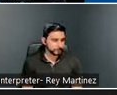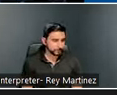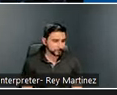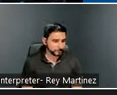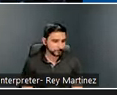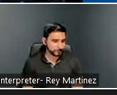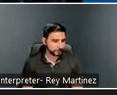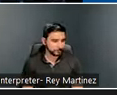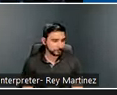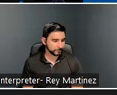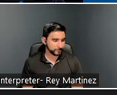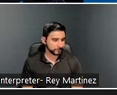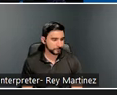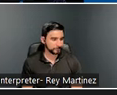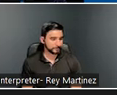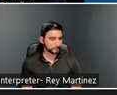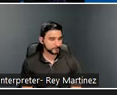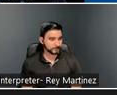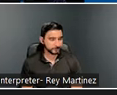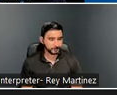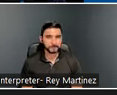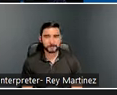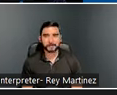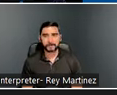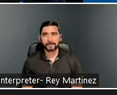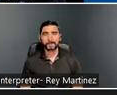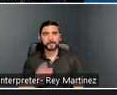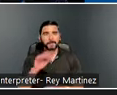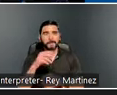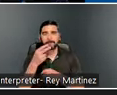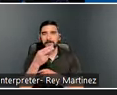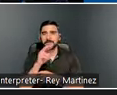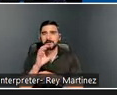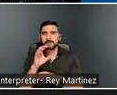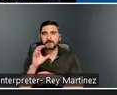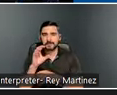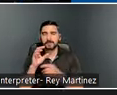And later in the webinar, we’ll share our new HSRC focus area on traumatic brain injury,